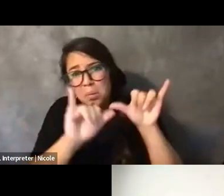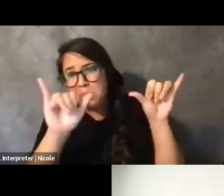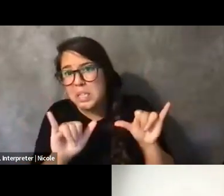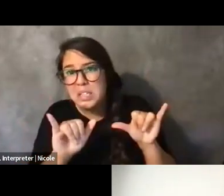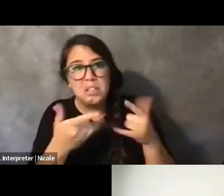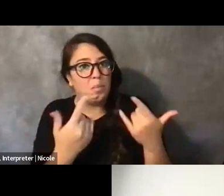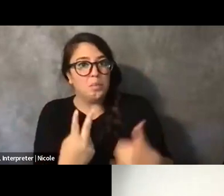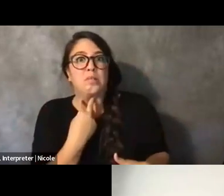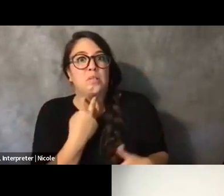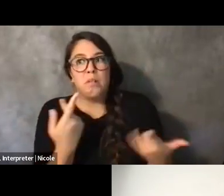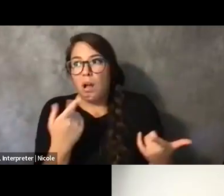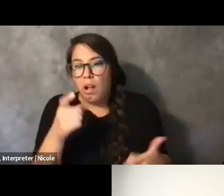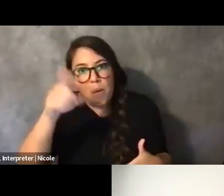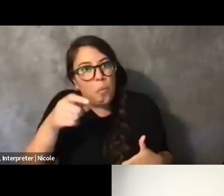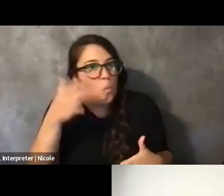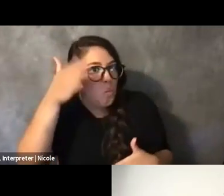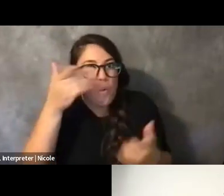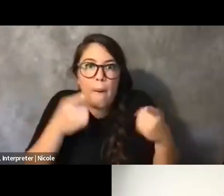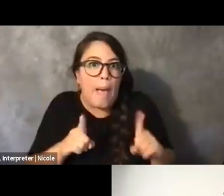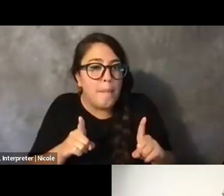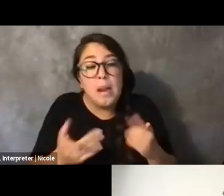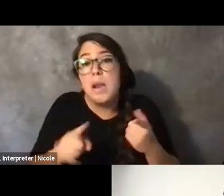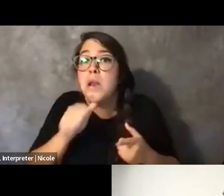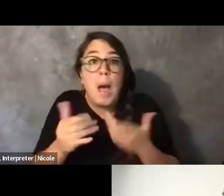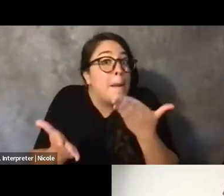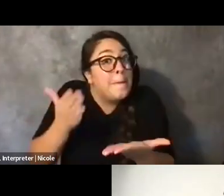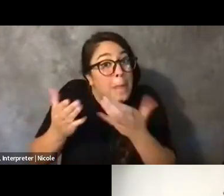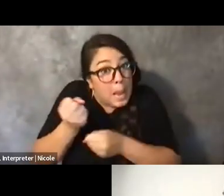It's like inevitable for, like, black, brown, and people of color to be harmed